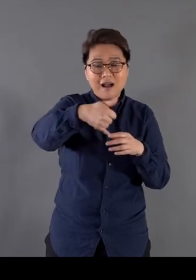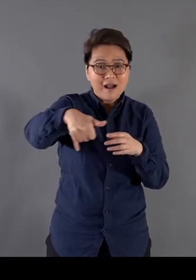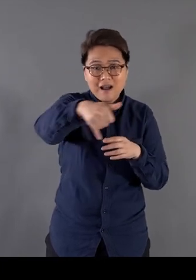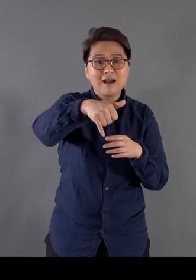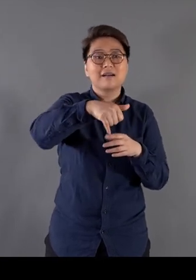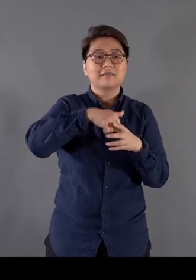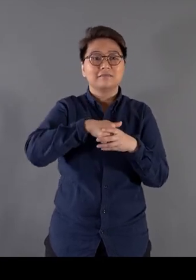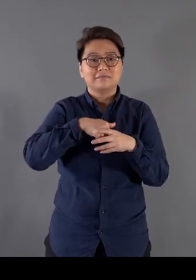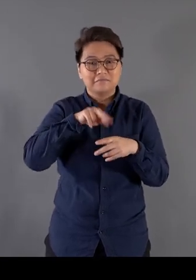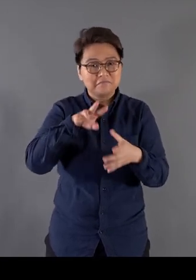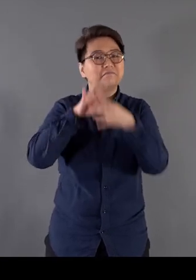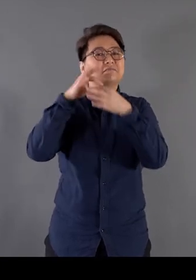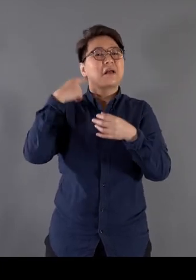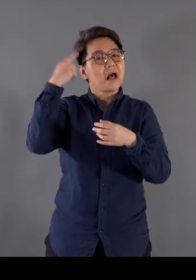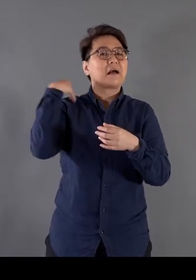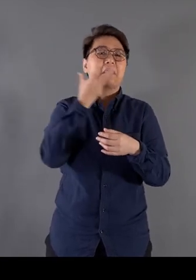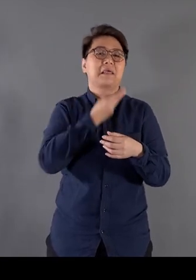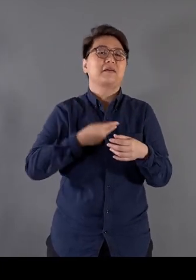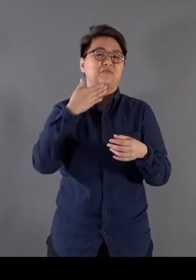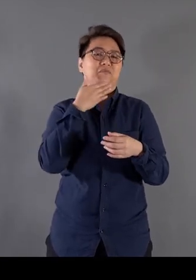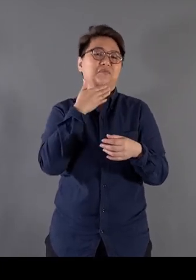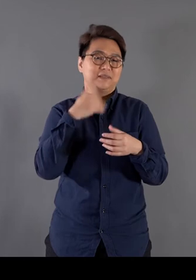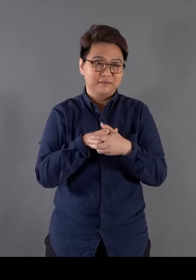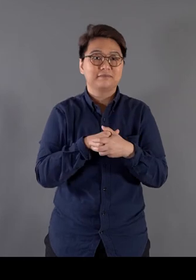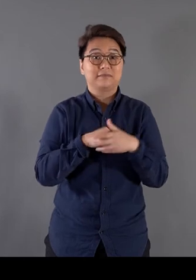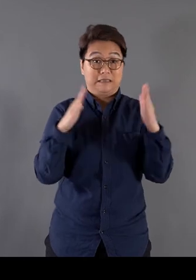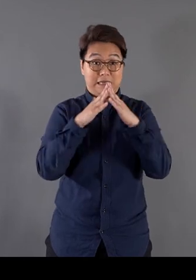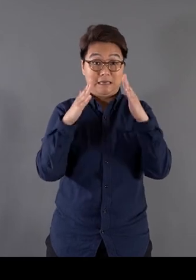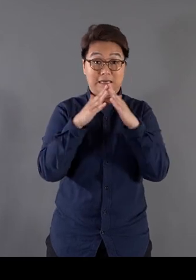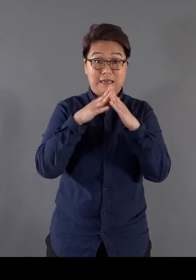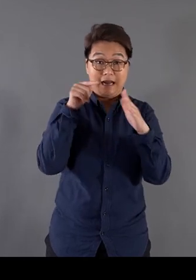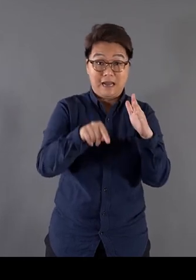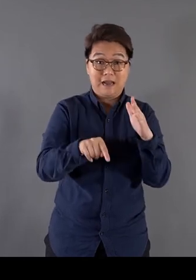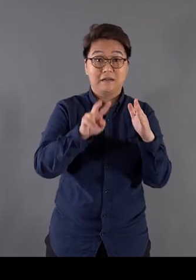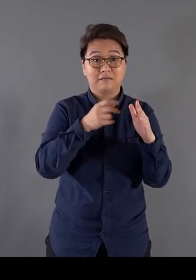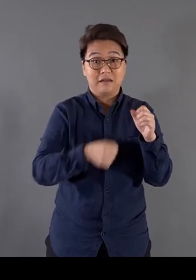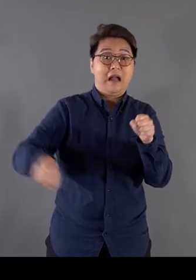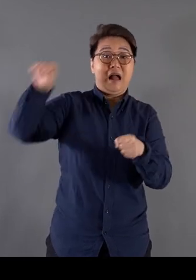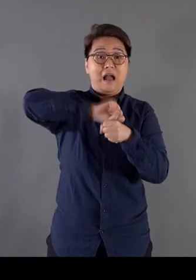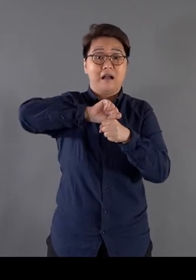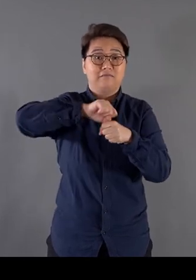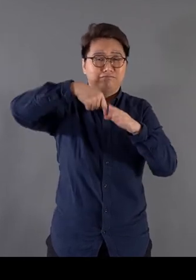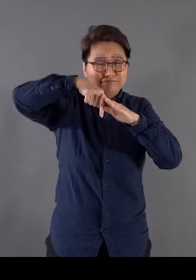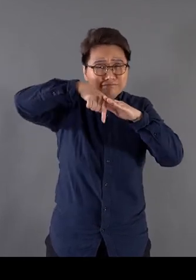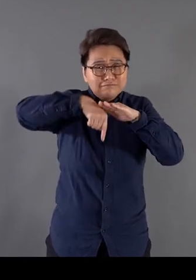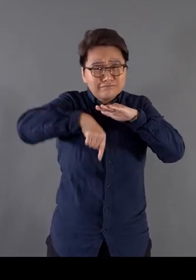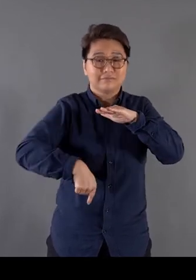with my own childhood and youth This added some depth to the 'family' concept